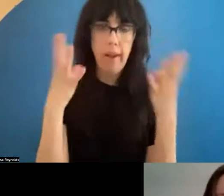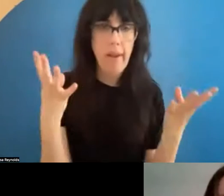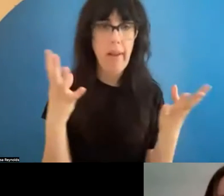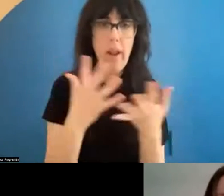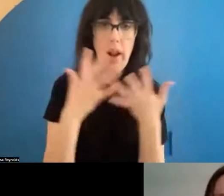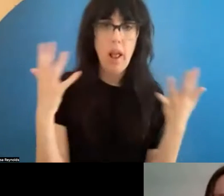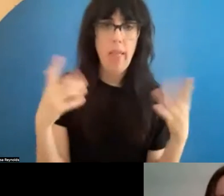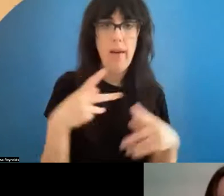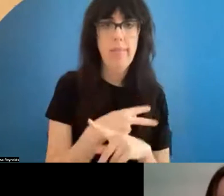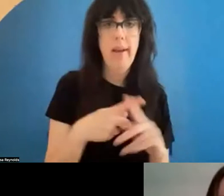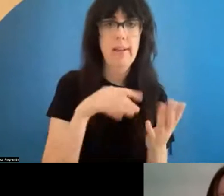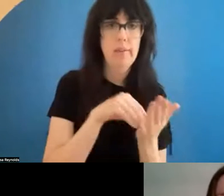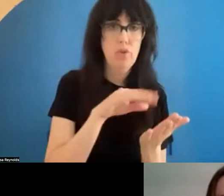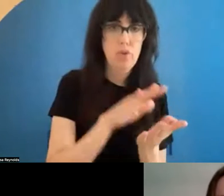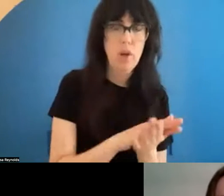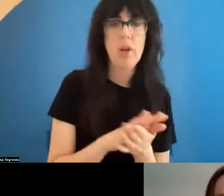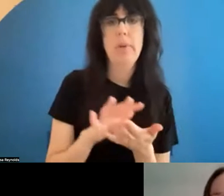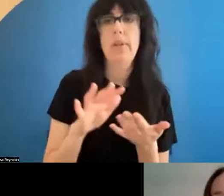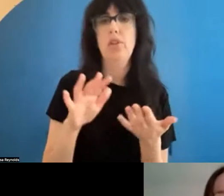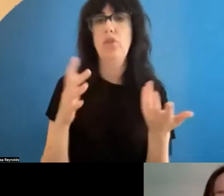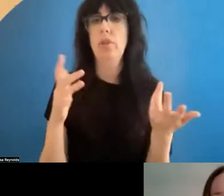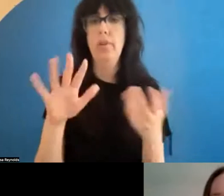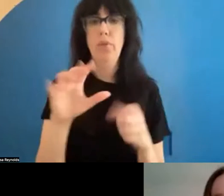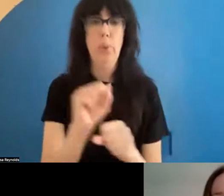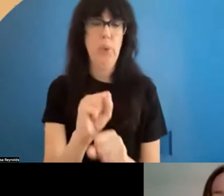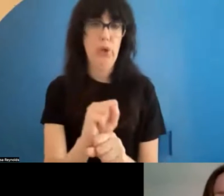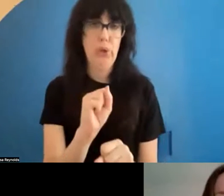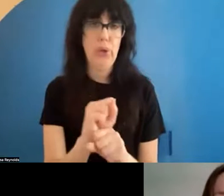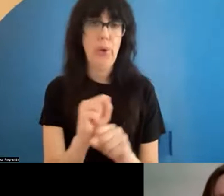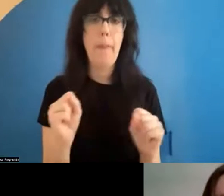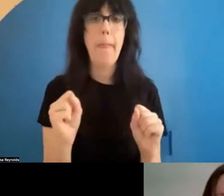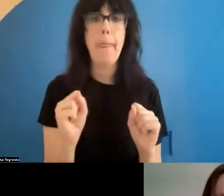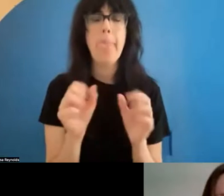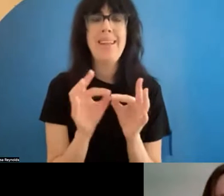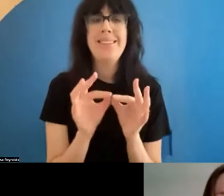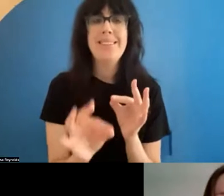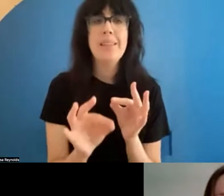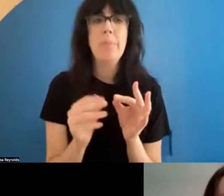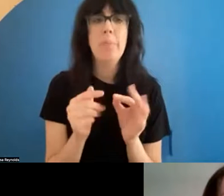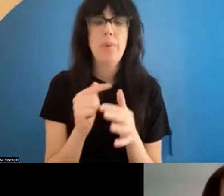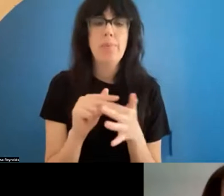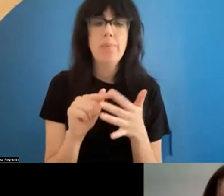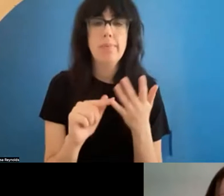types of documentation and records of your work, and there are some very simple steps that you can take to ensure that those are safe